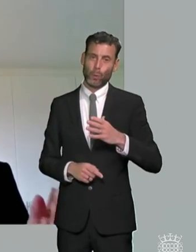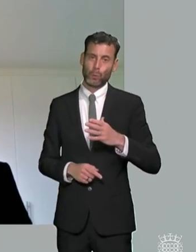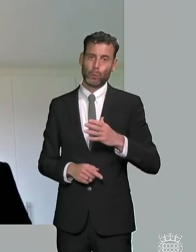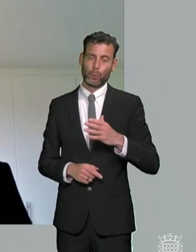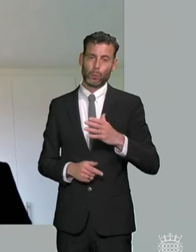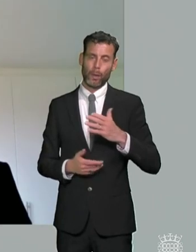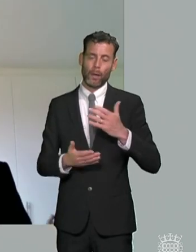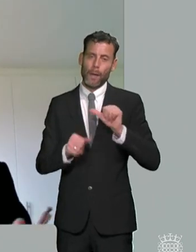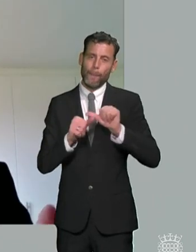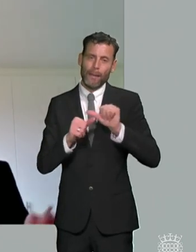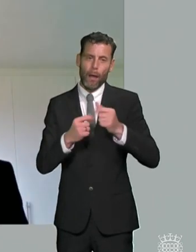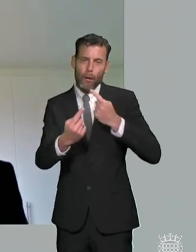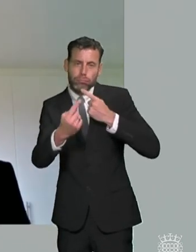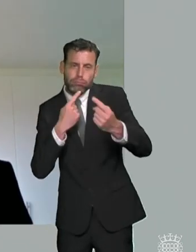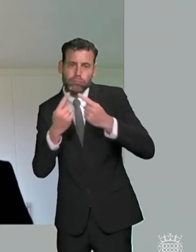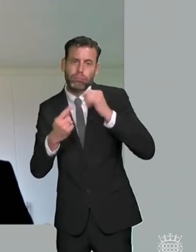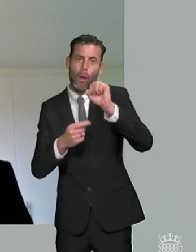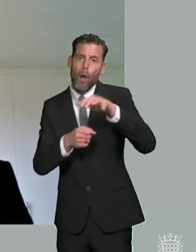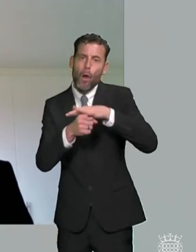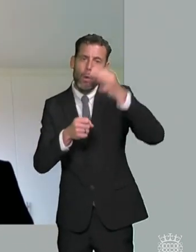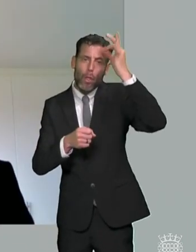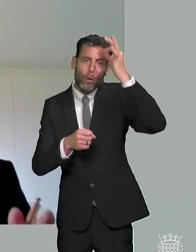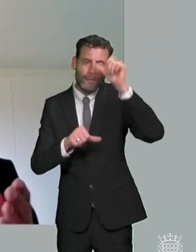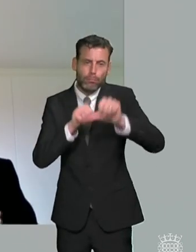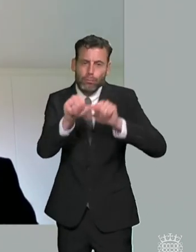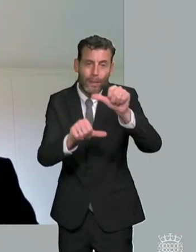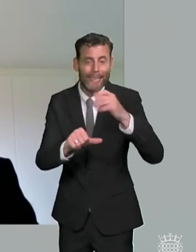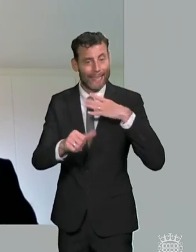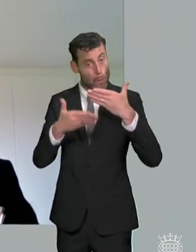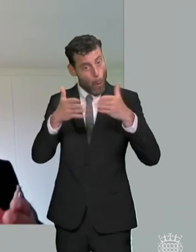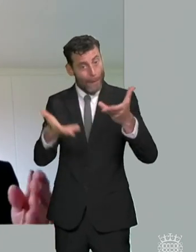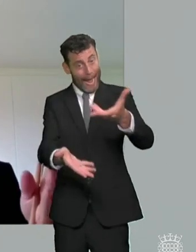it drives improvement and as other witnesses have said sometimes that can actually mean